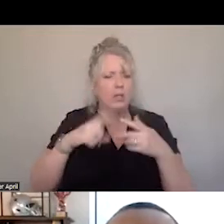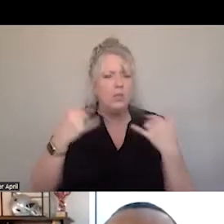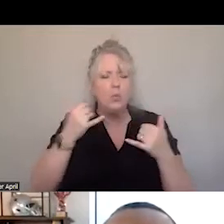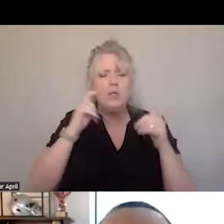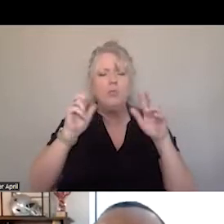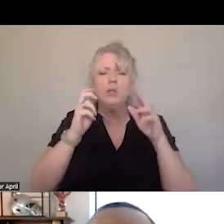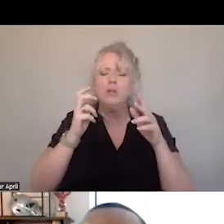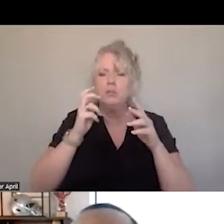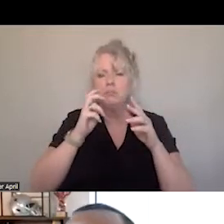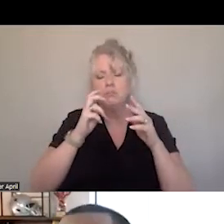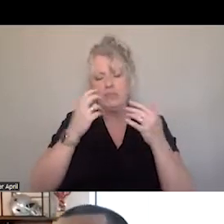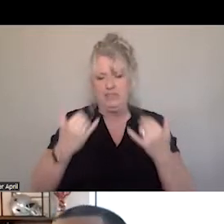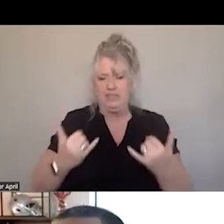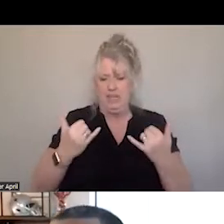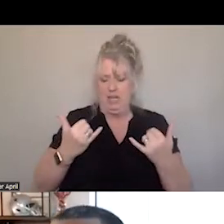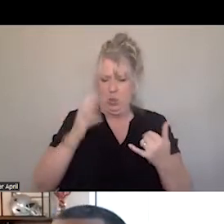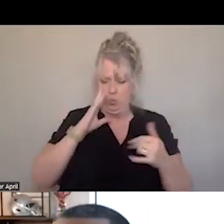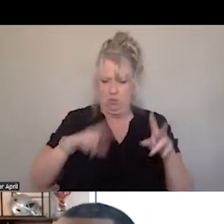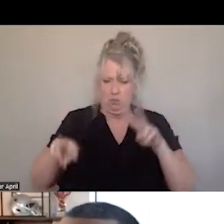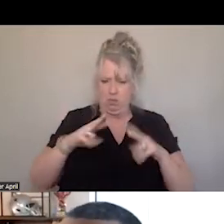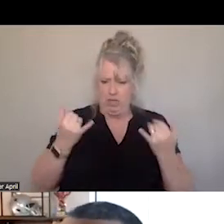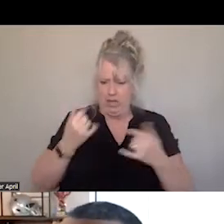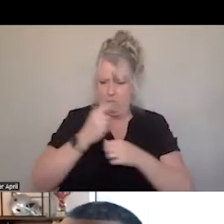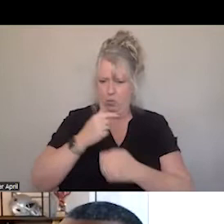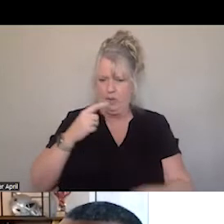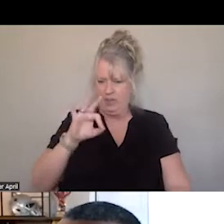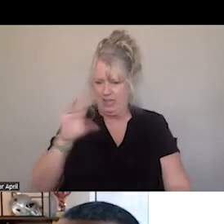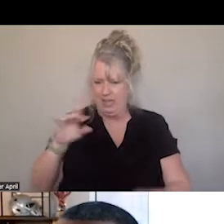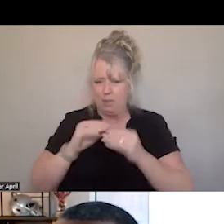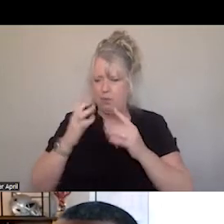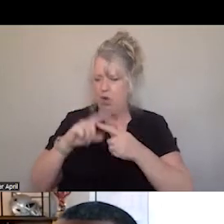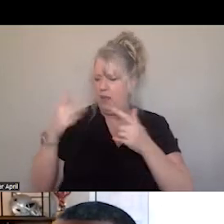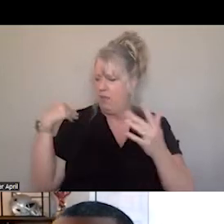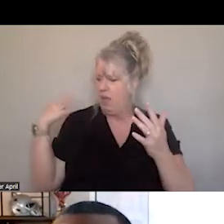WHERE WE ARE WITH 988 NUMBER. BUT ALSO HOW WE GOT HERE CELEBRATING ROLLOUT OF 988.